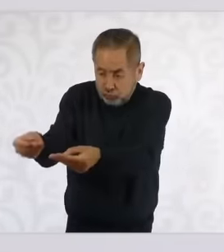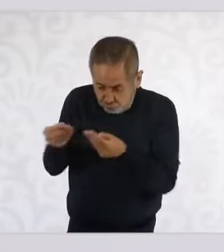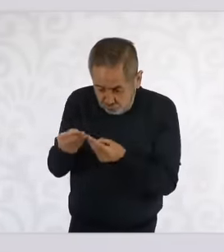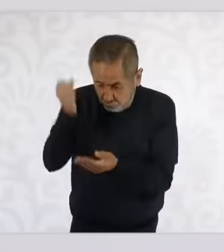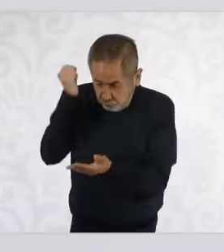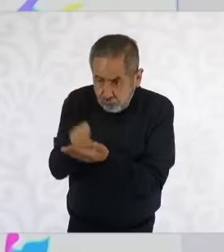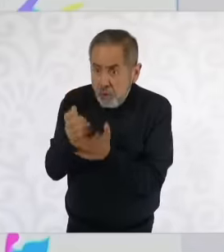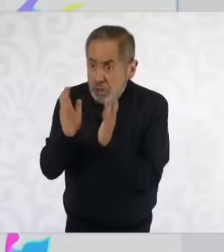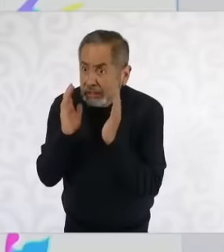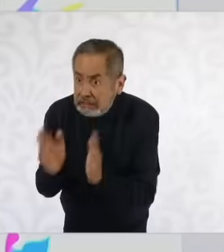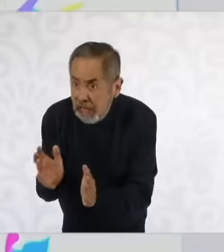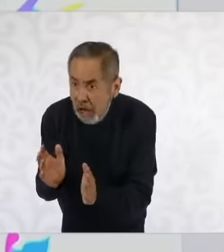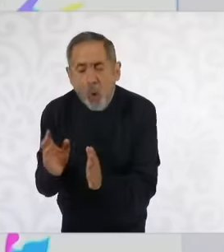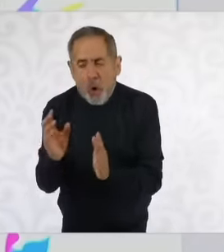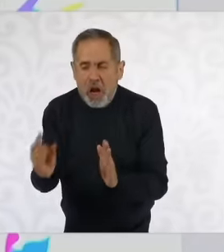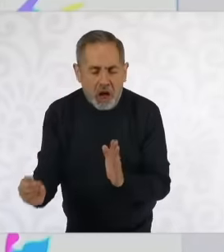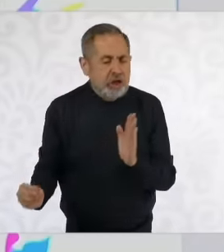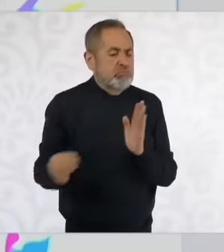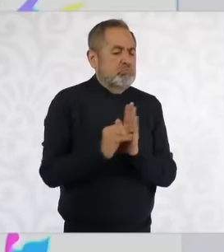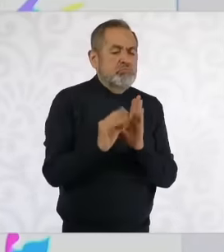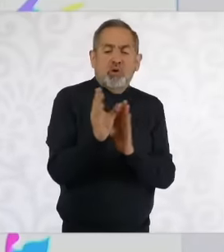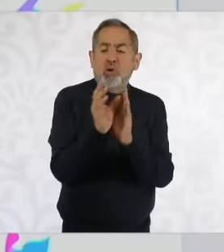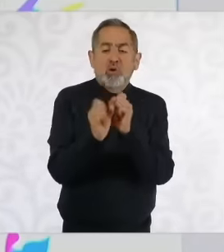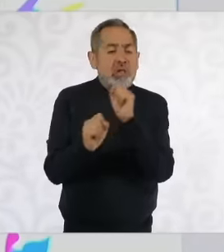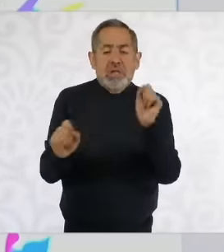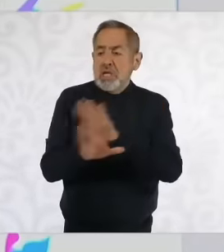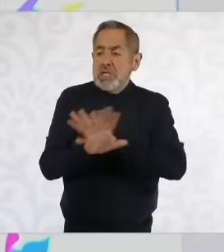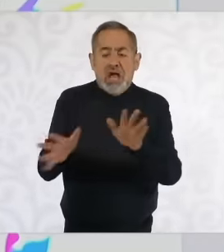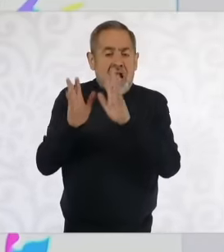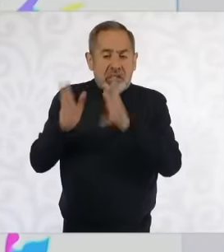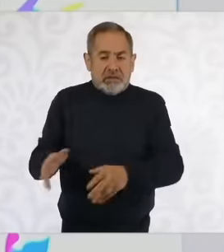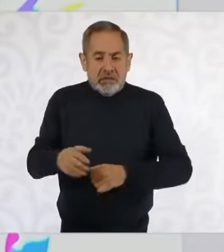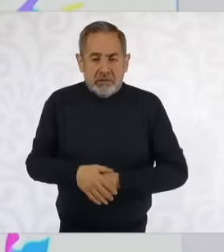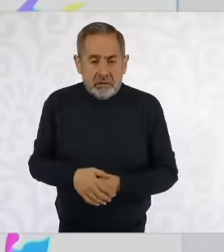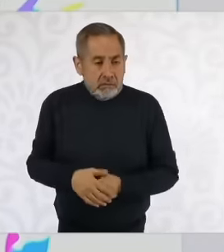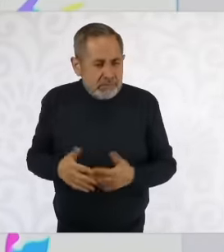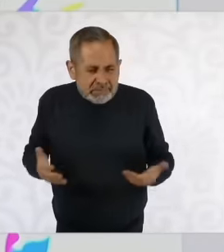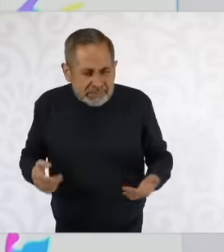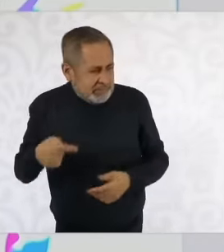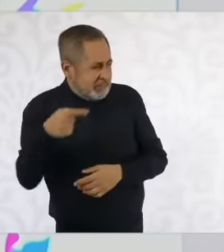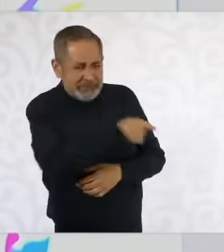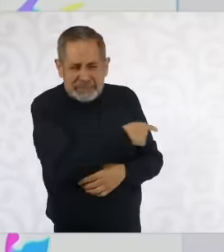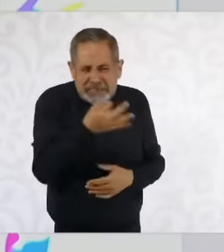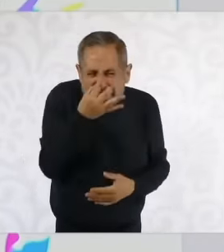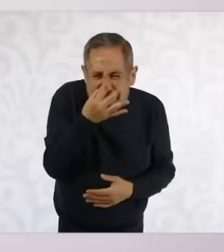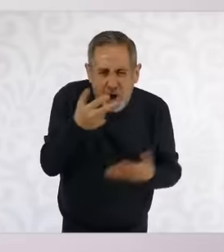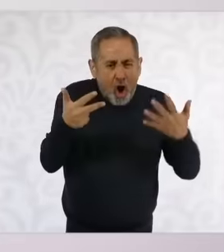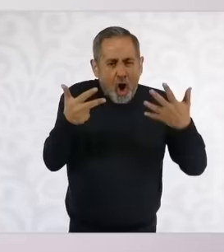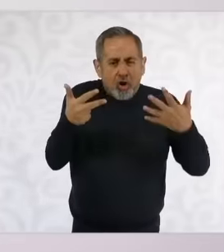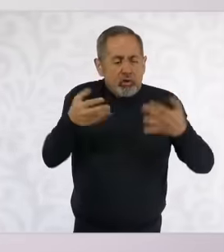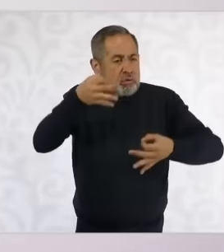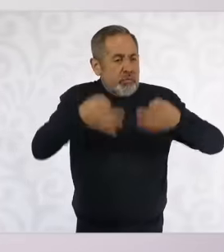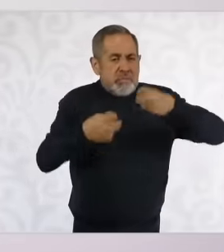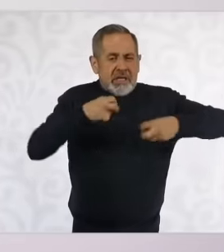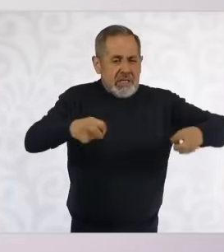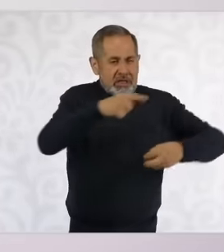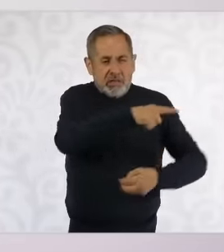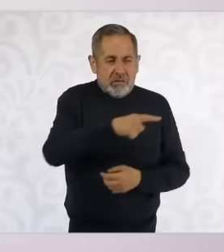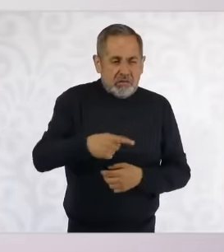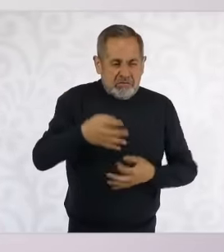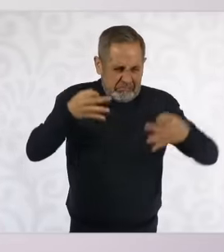of the Constitution and now it is these ministers or ministers of the court